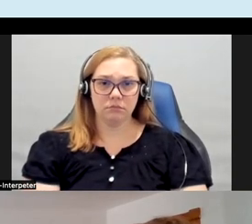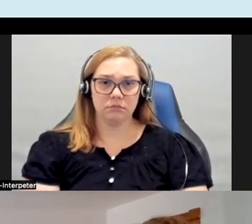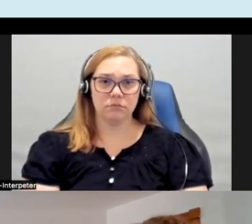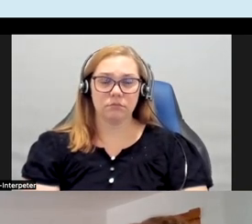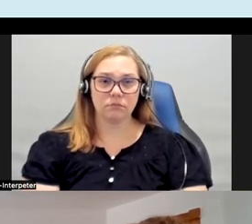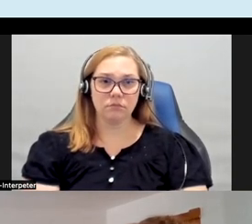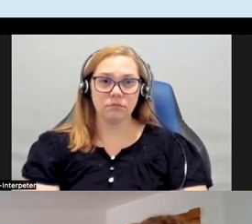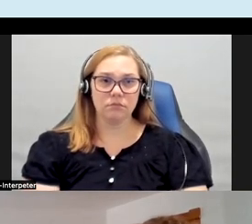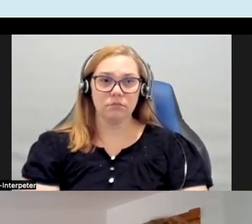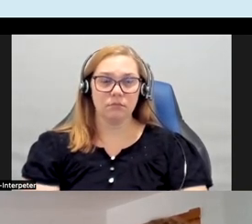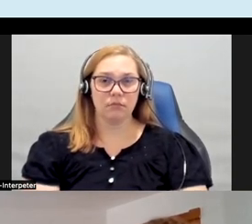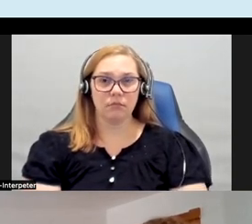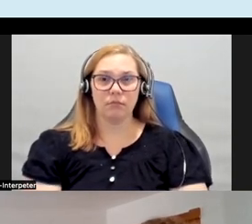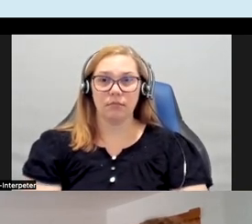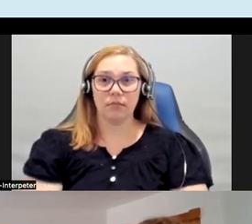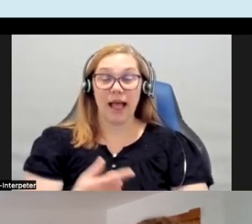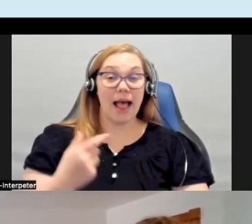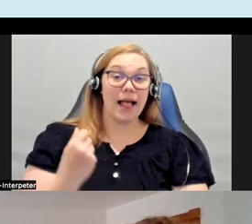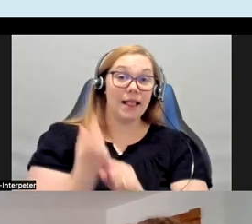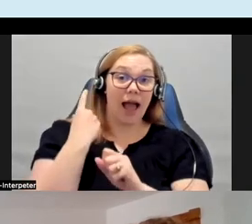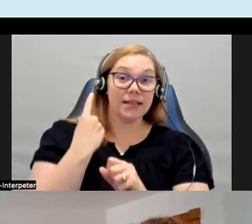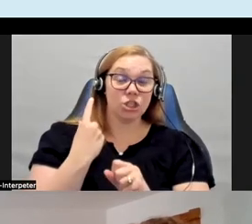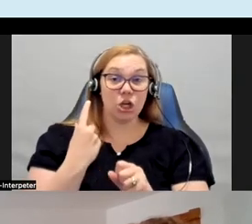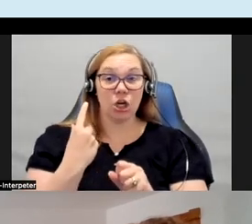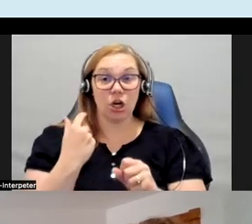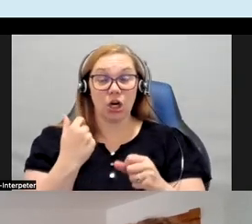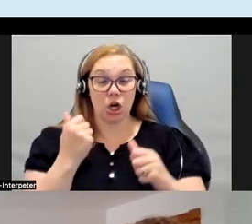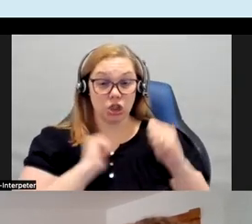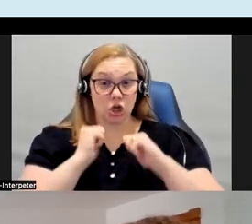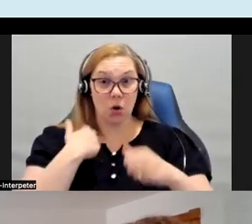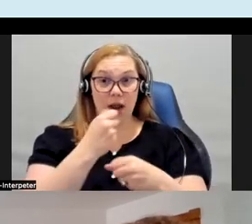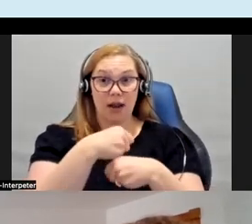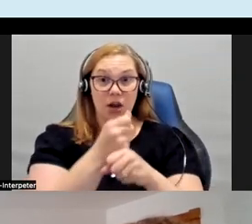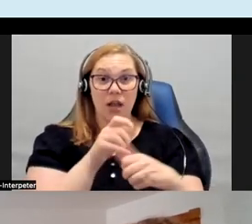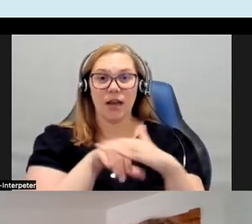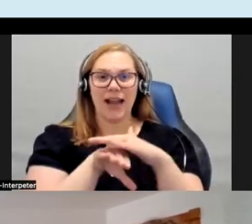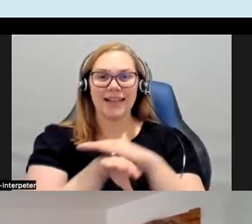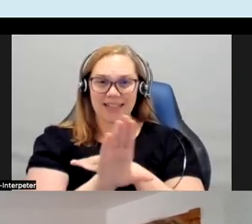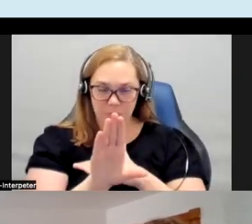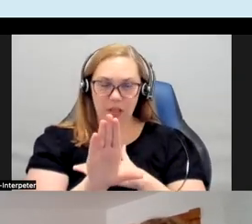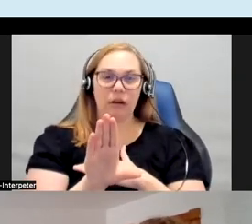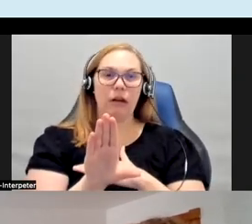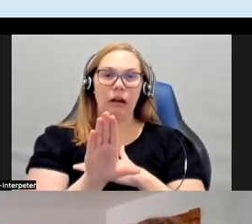for one of my shows last year I created an accessibility piece this was the first